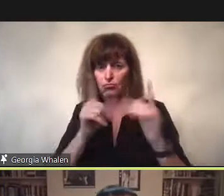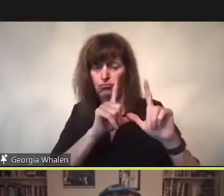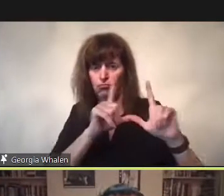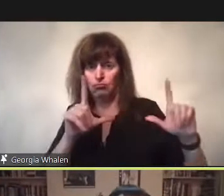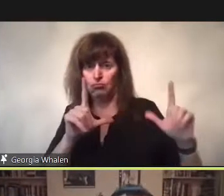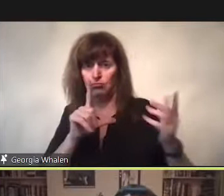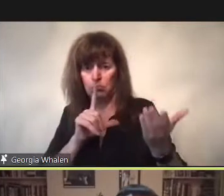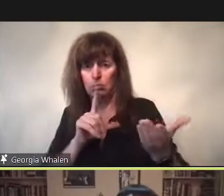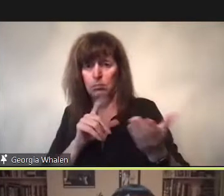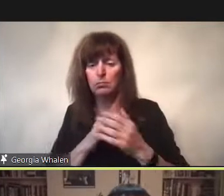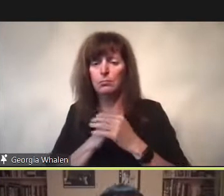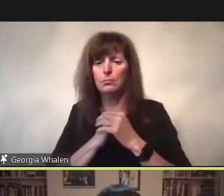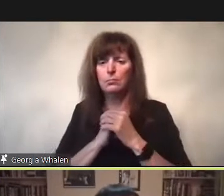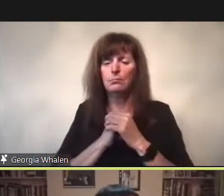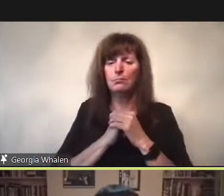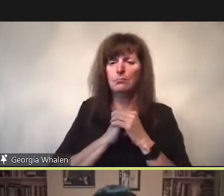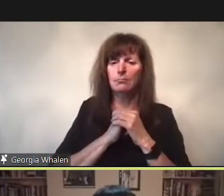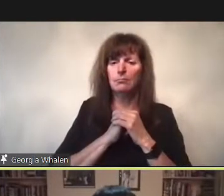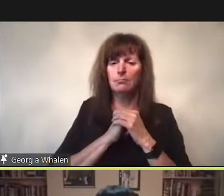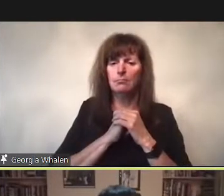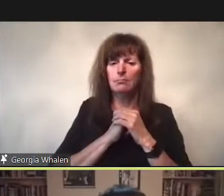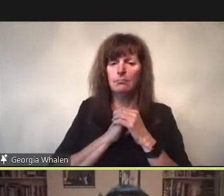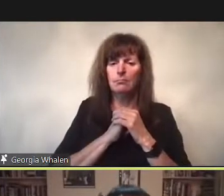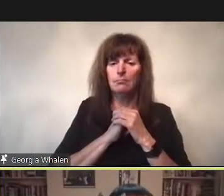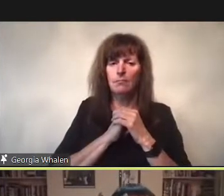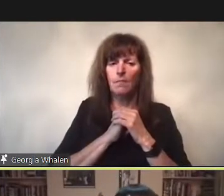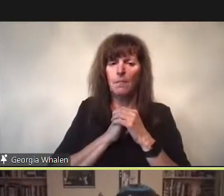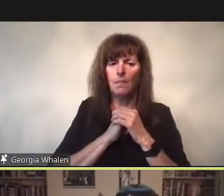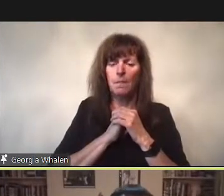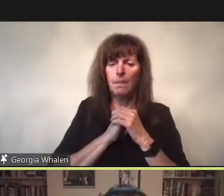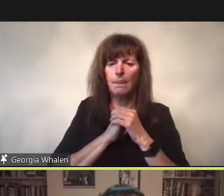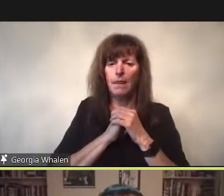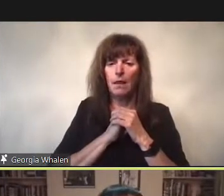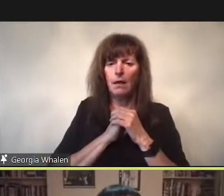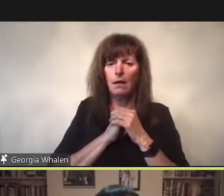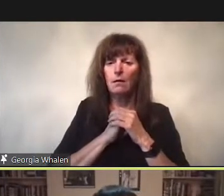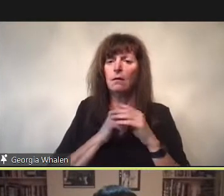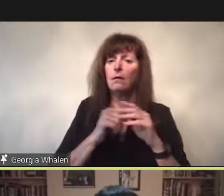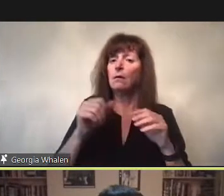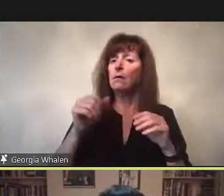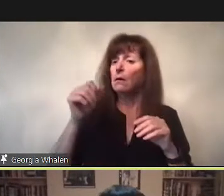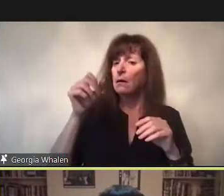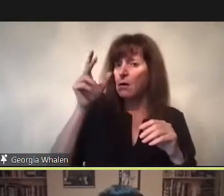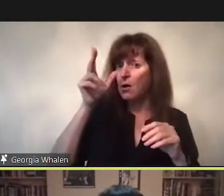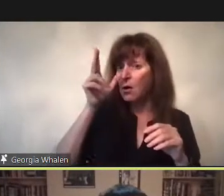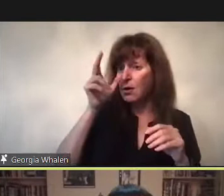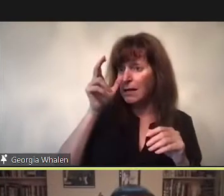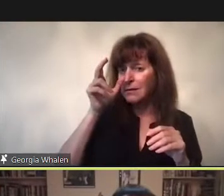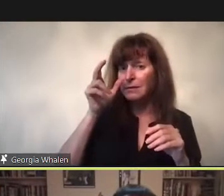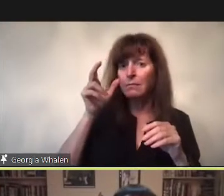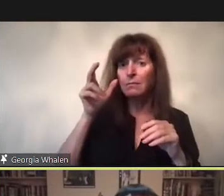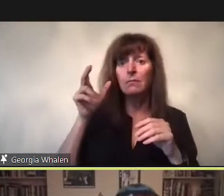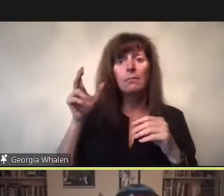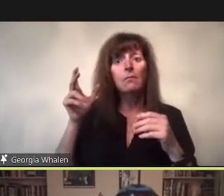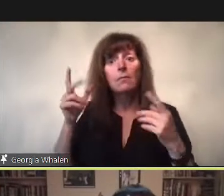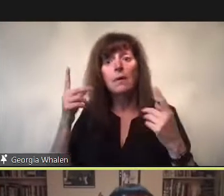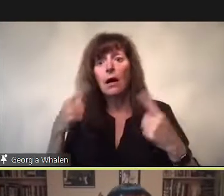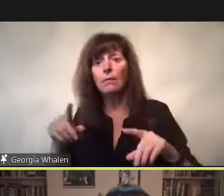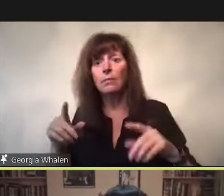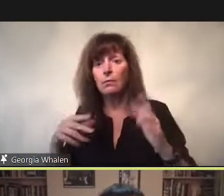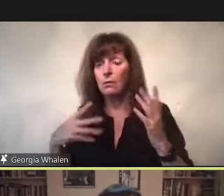sex prevents us from being one, making death - the death of the self - inherent to life as Alenka Zupancic argued.